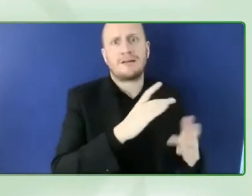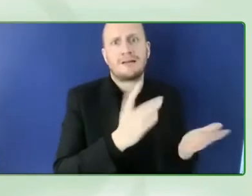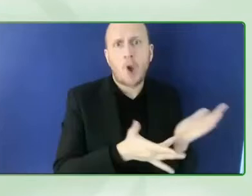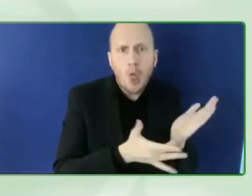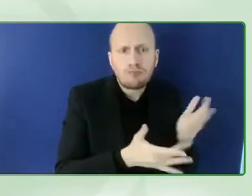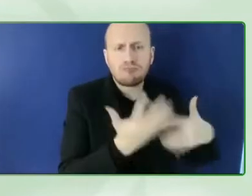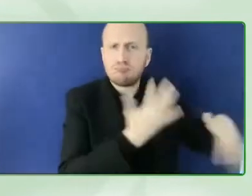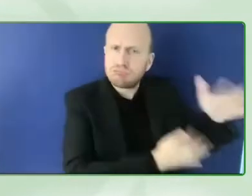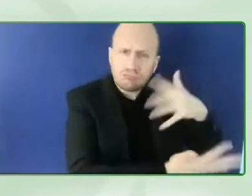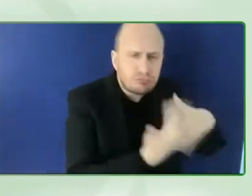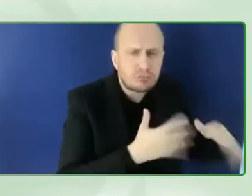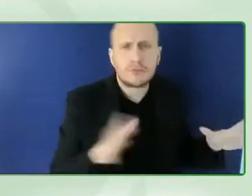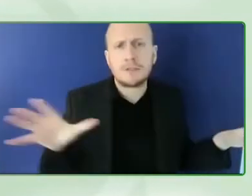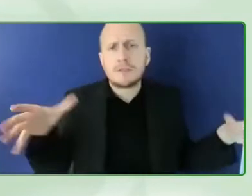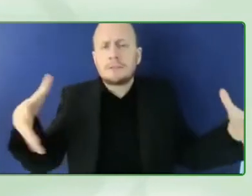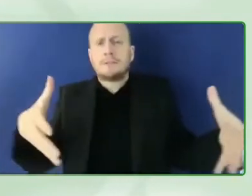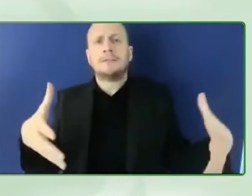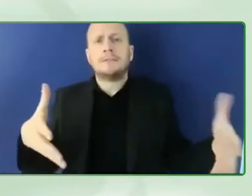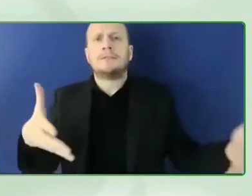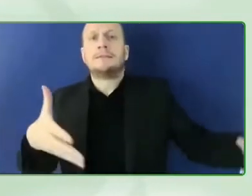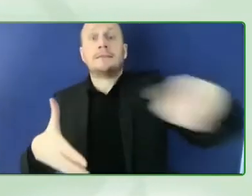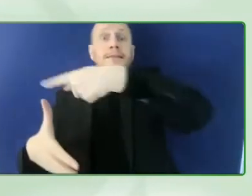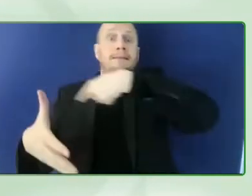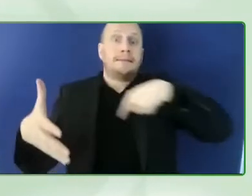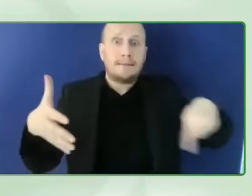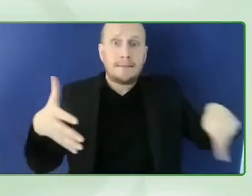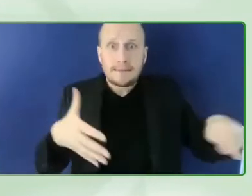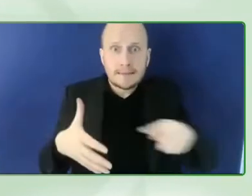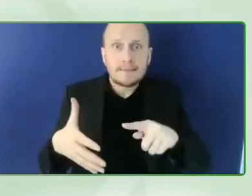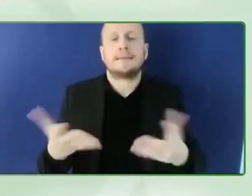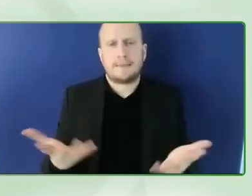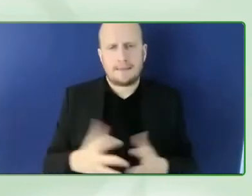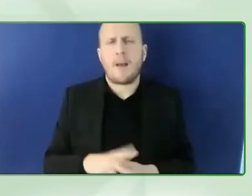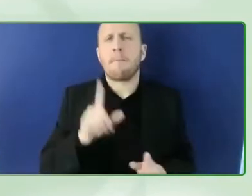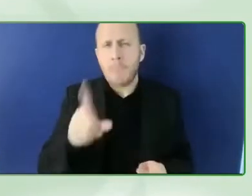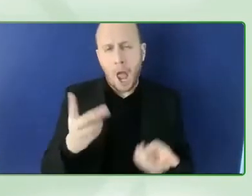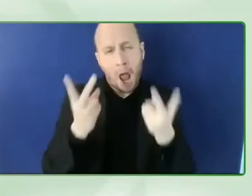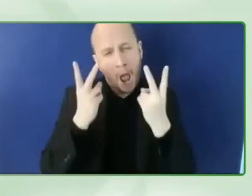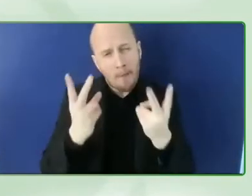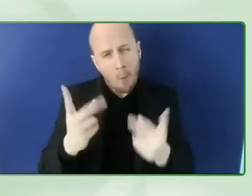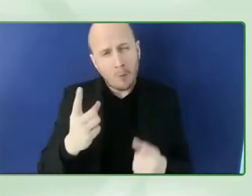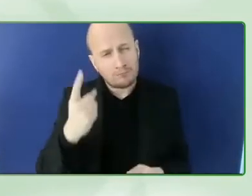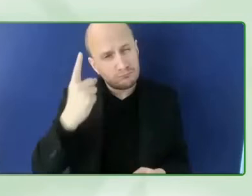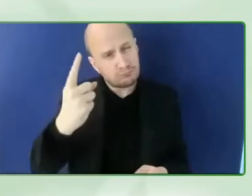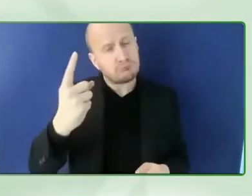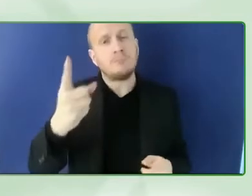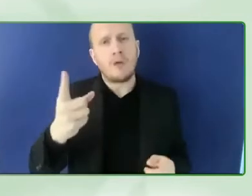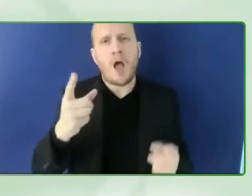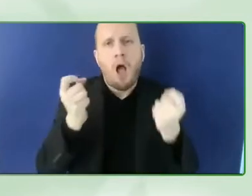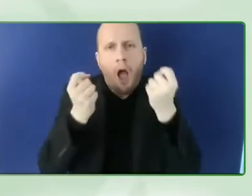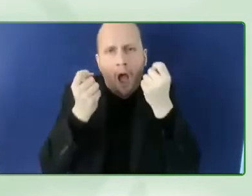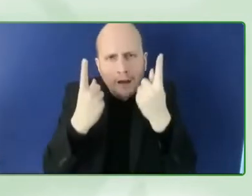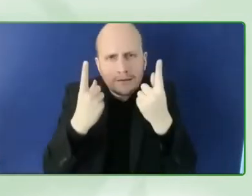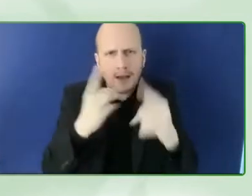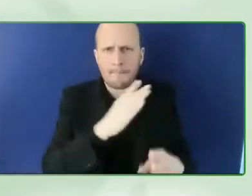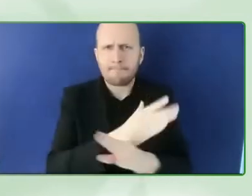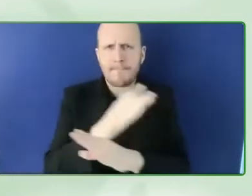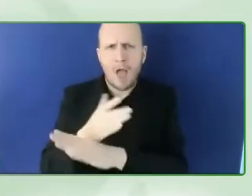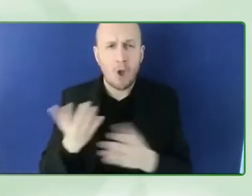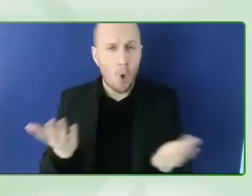understand and identify the main barriers and then to create a reporting on each and every aspect